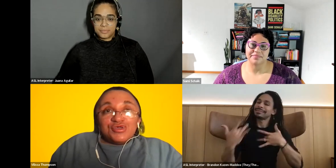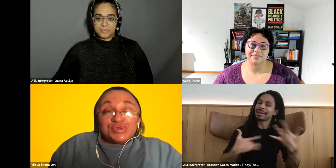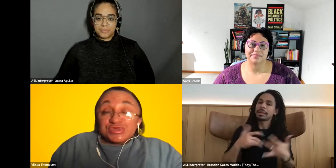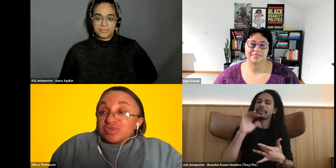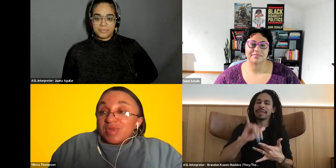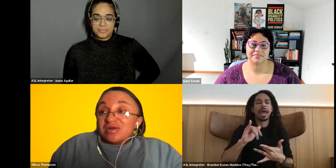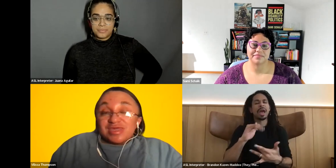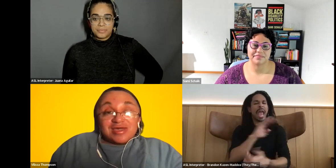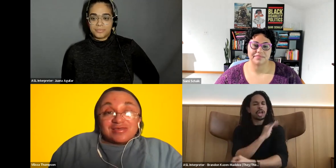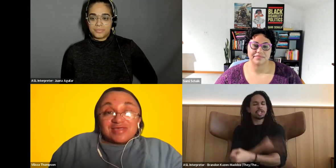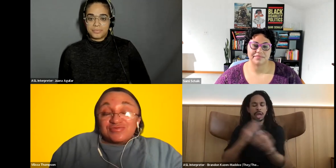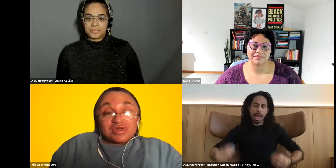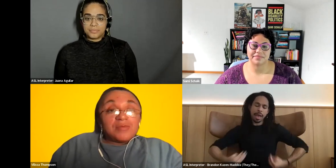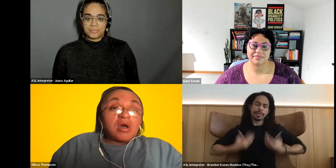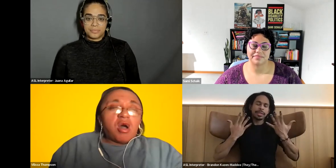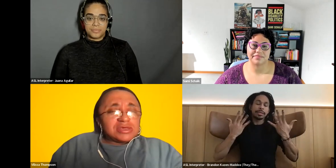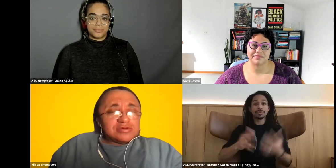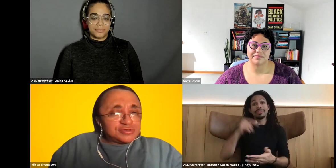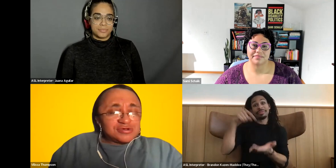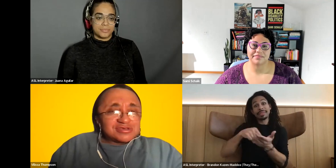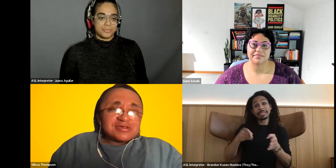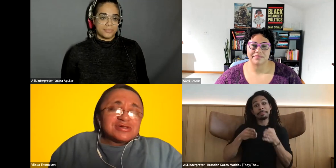Vilissa Thompson: you know, this is a path that has become a calling of sorts